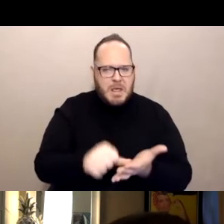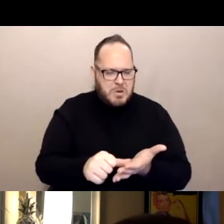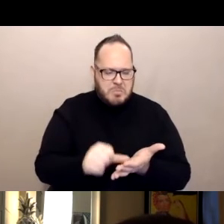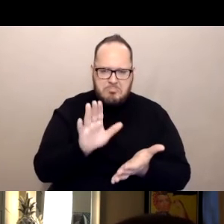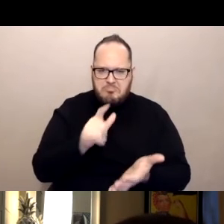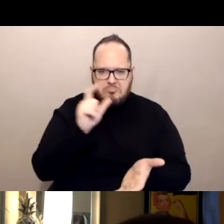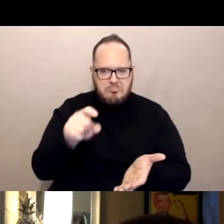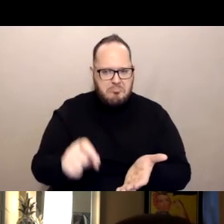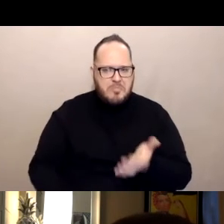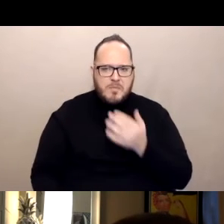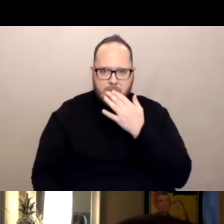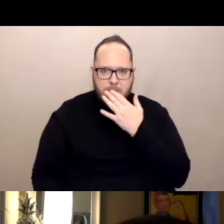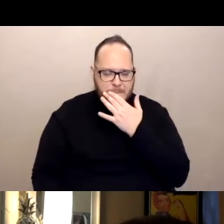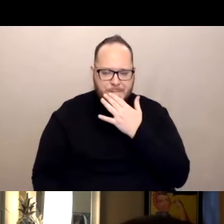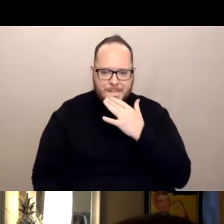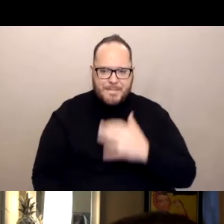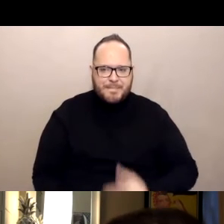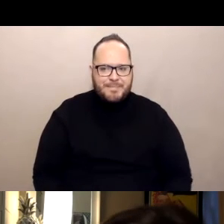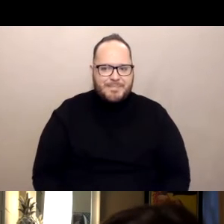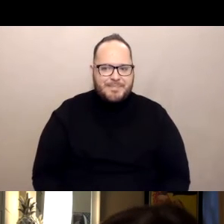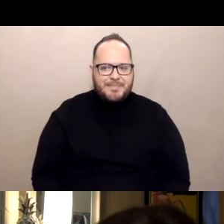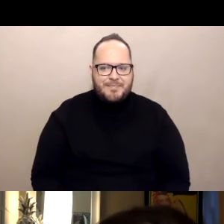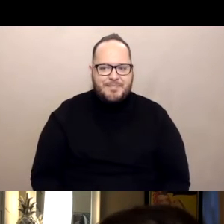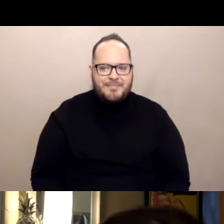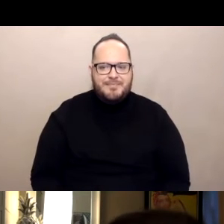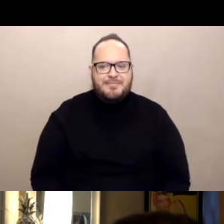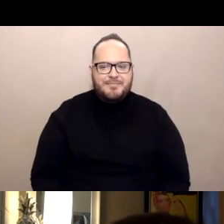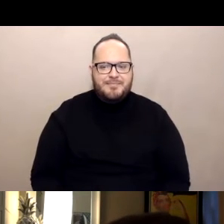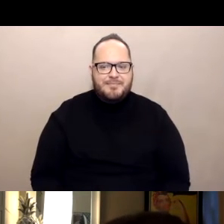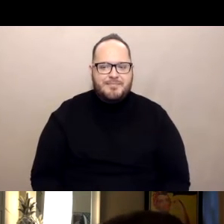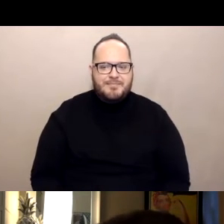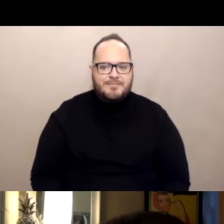And if you have issues again,